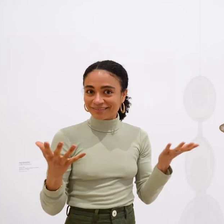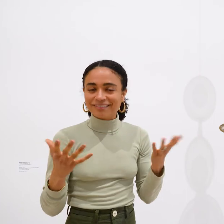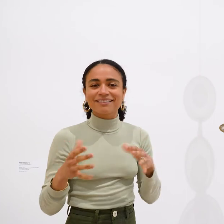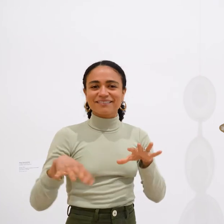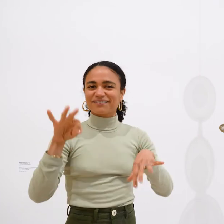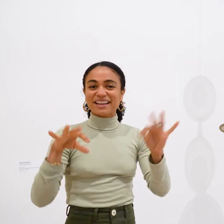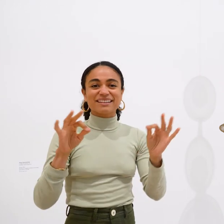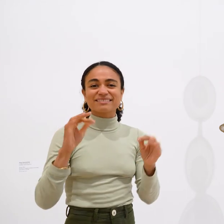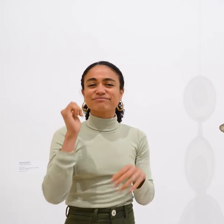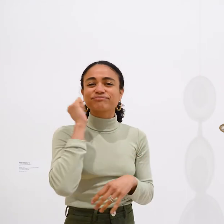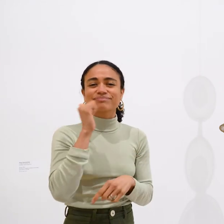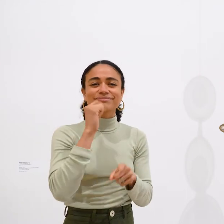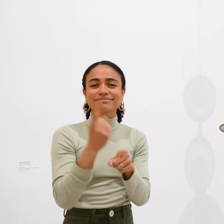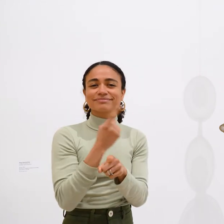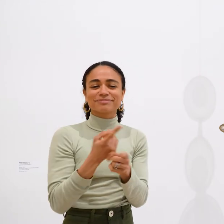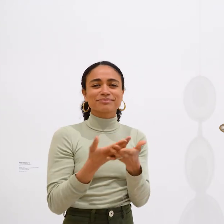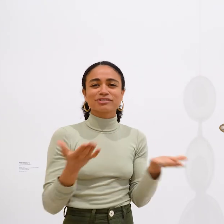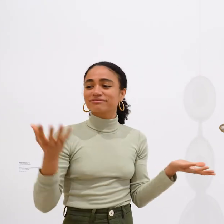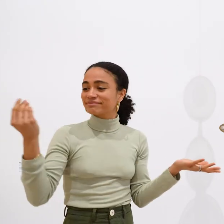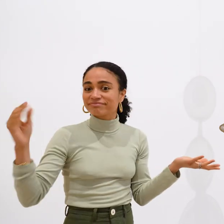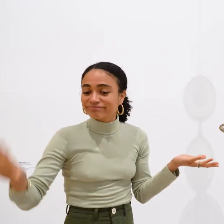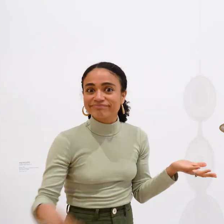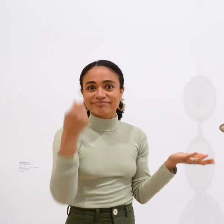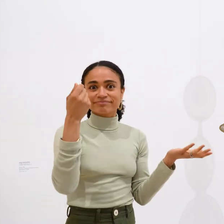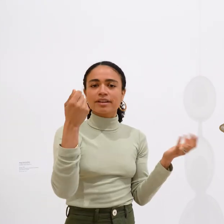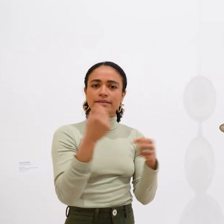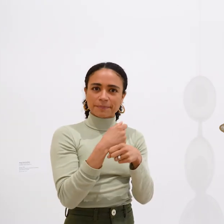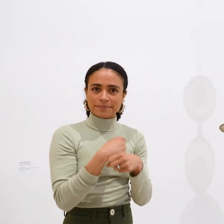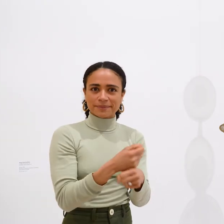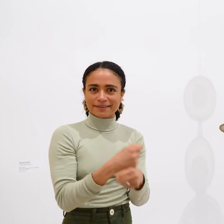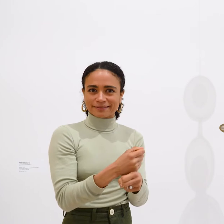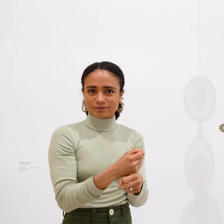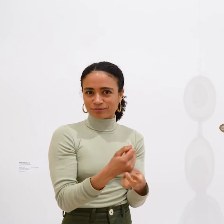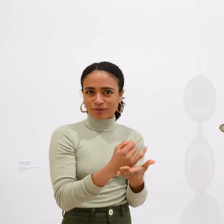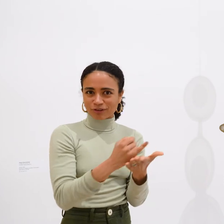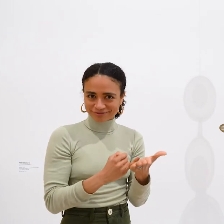Specifically, students were encouraged to incorporate everyday, mundane materials into their art.